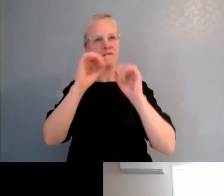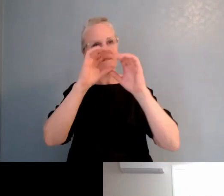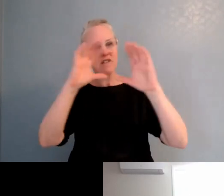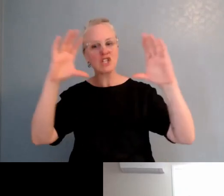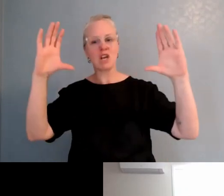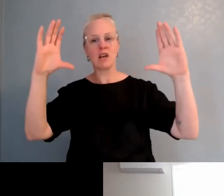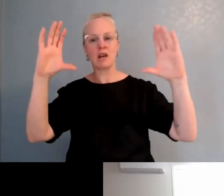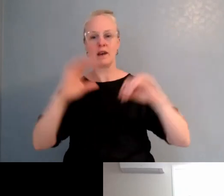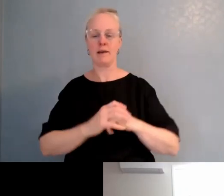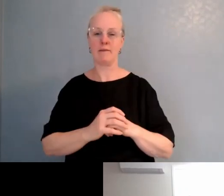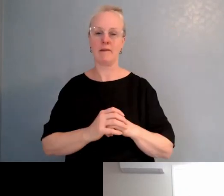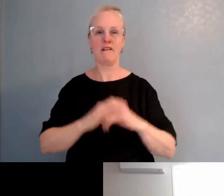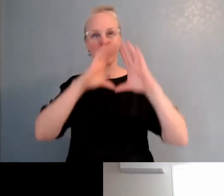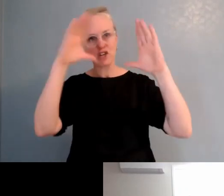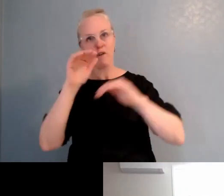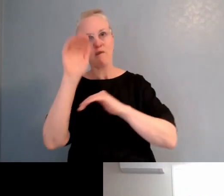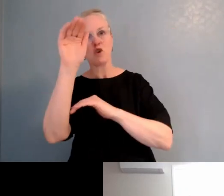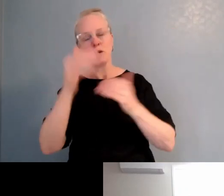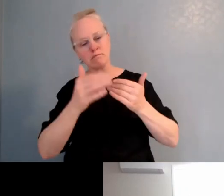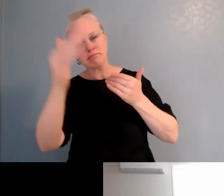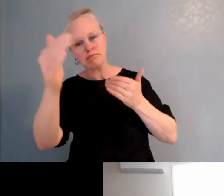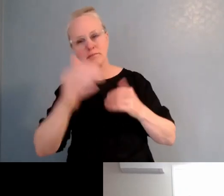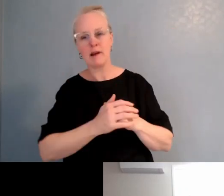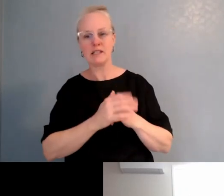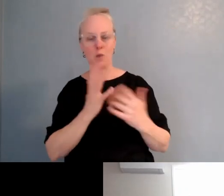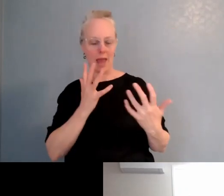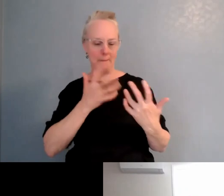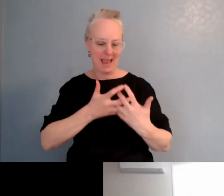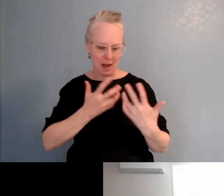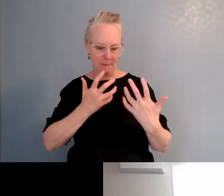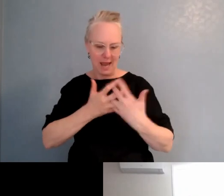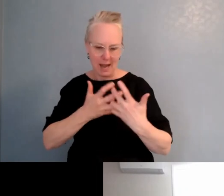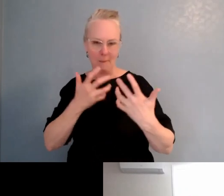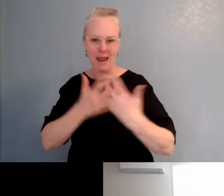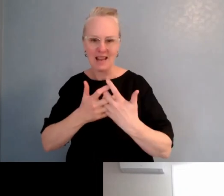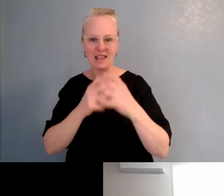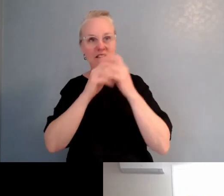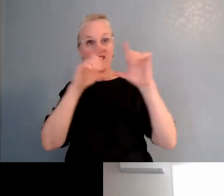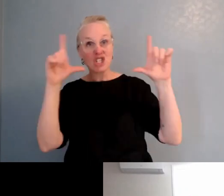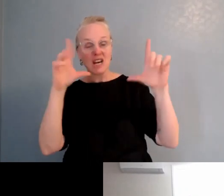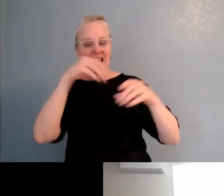but we embedded in everything we did, and I suppose again, said before was half full rather than half empty.